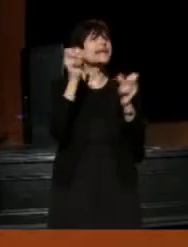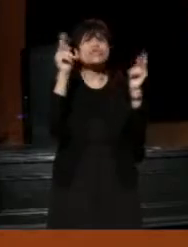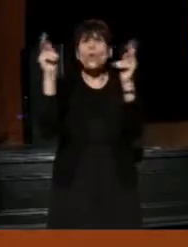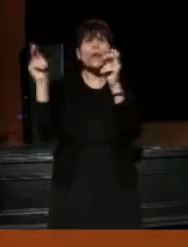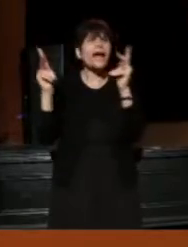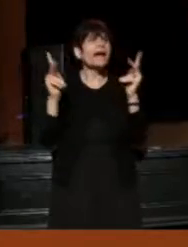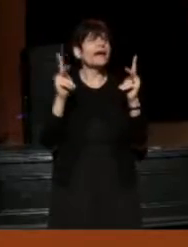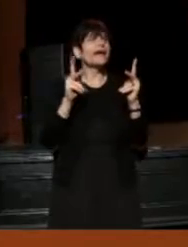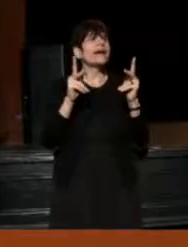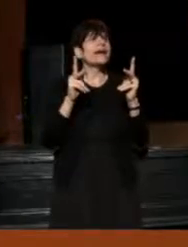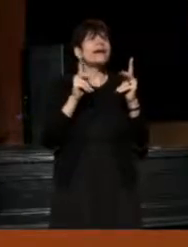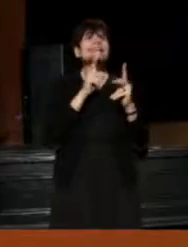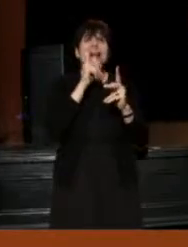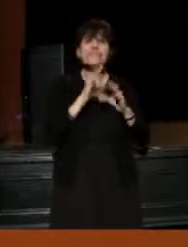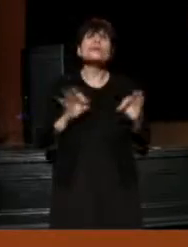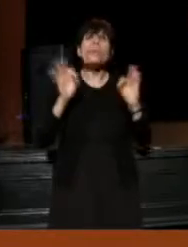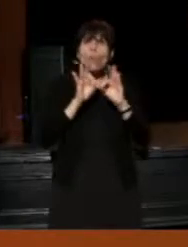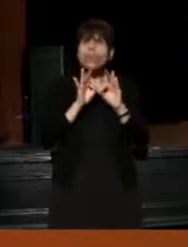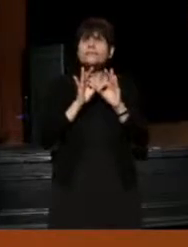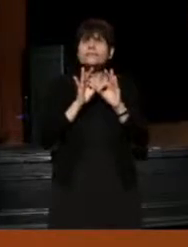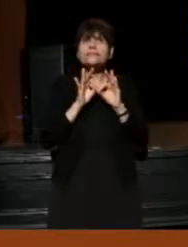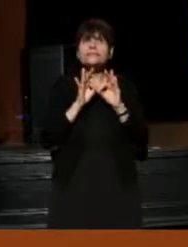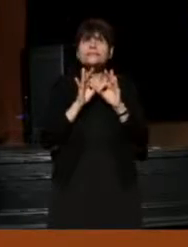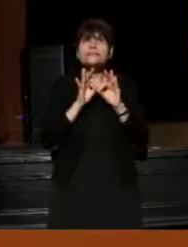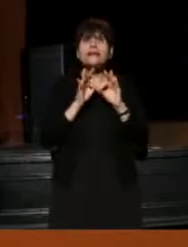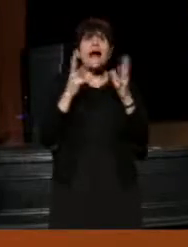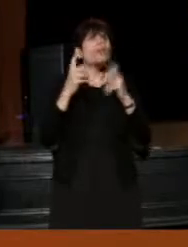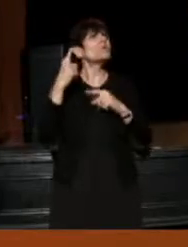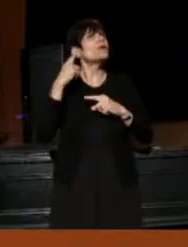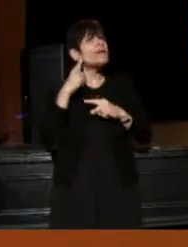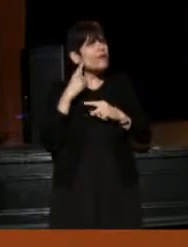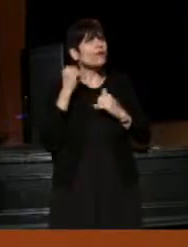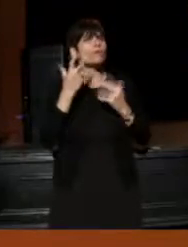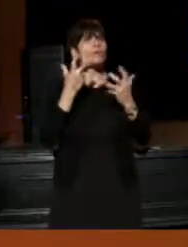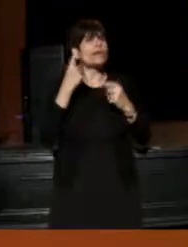it's actually important. I want to hear it, we all want to hear it.